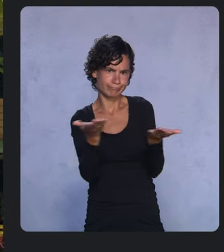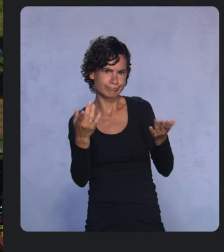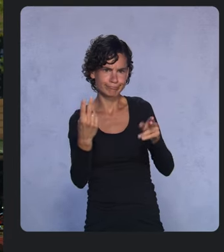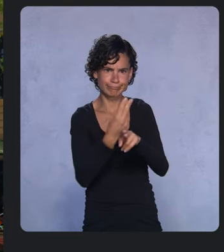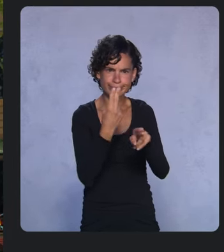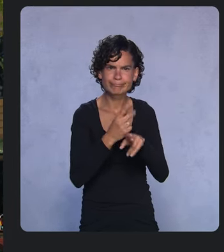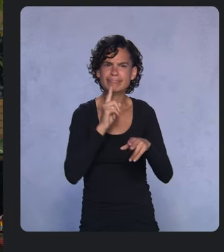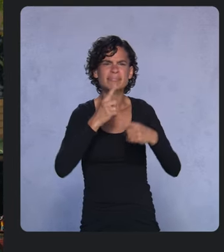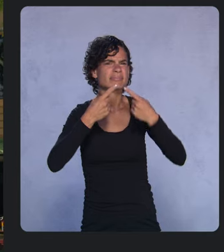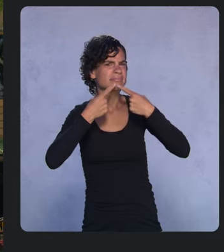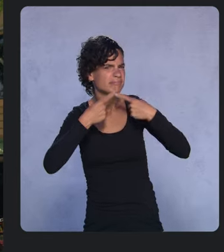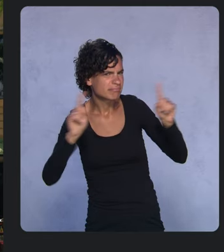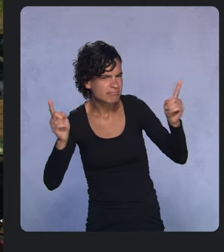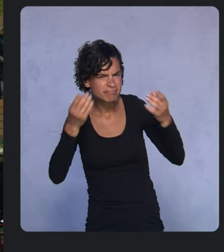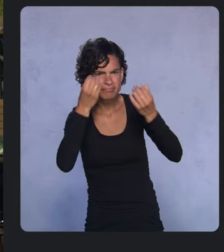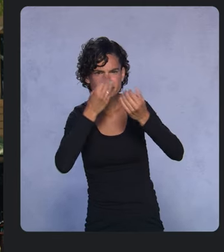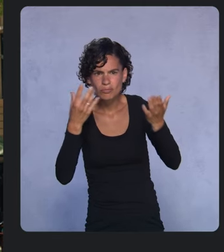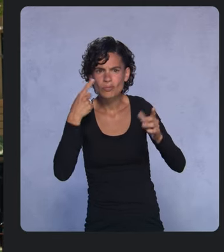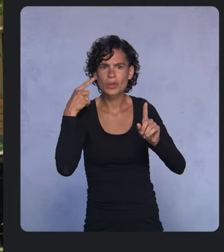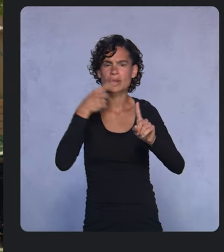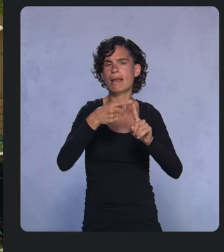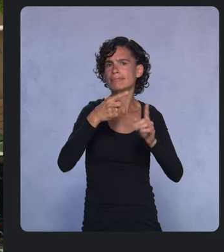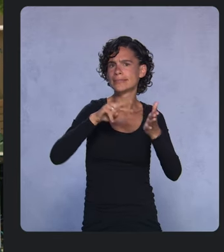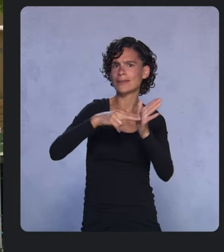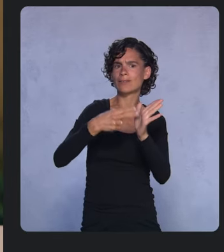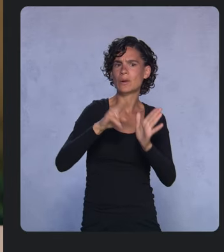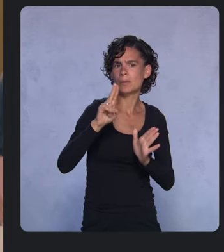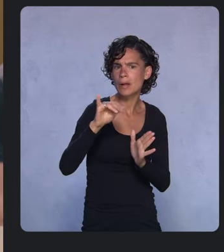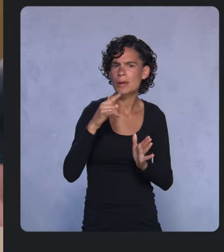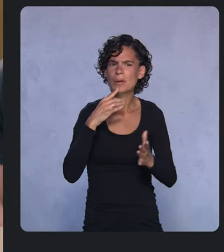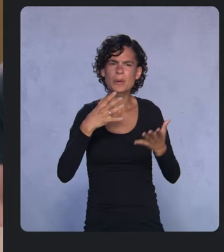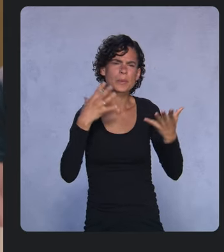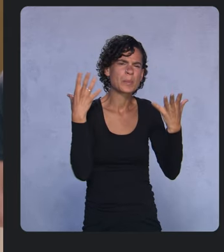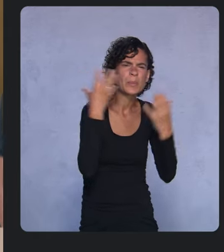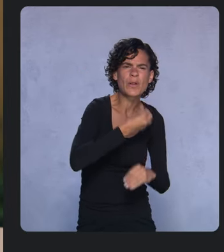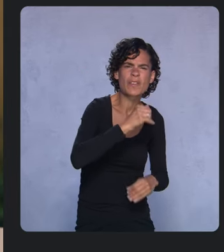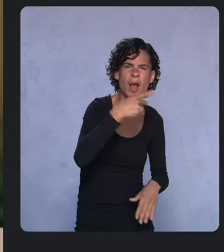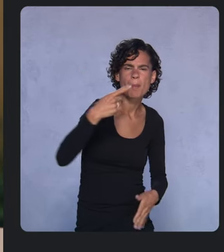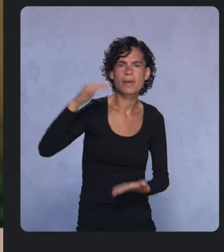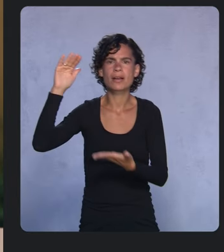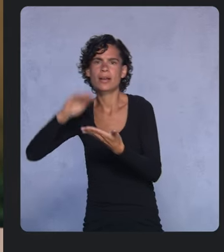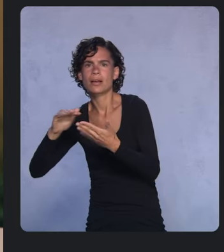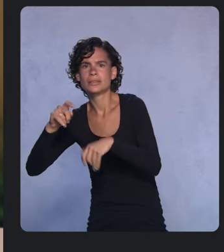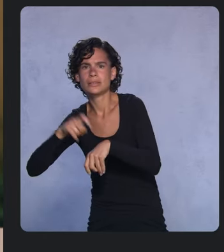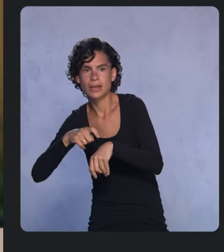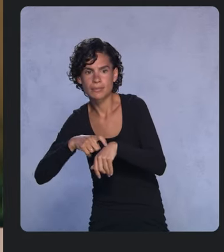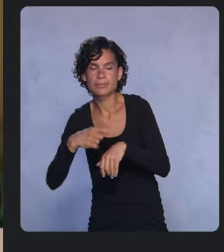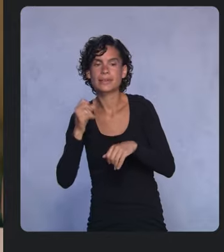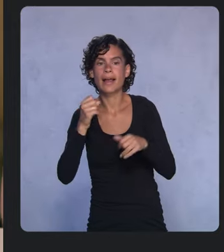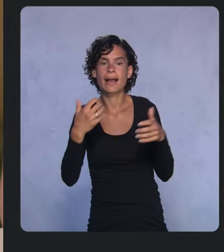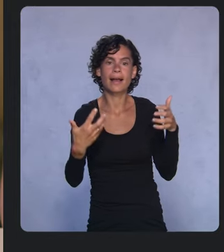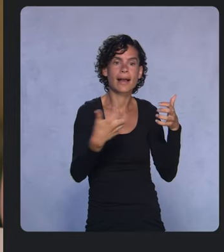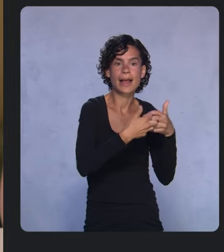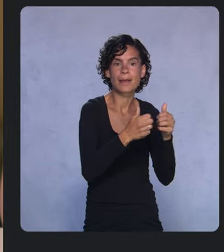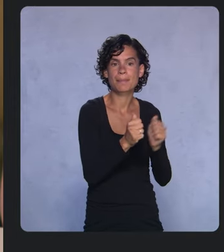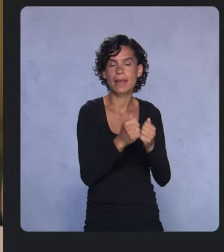so you can build gorgeous apps in way less time. Interoperable with existing Android views so you don’t need to rewrite